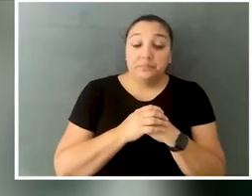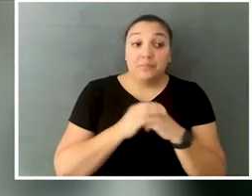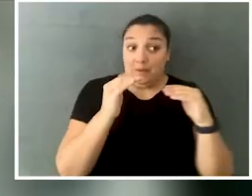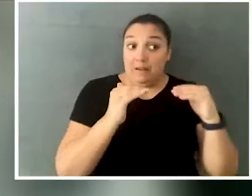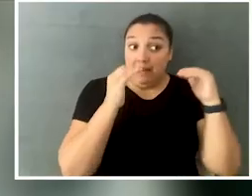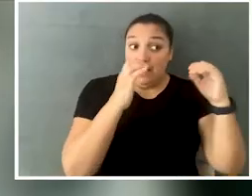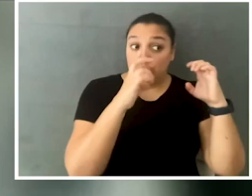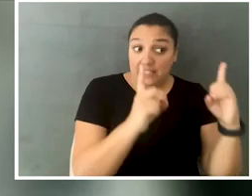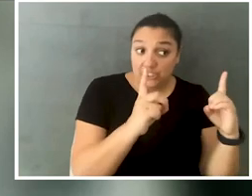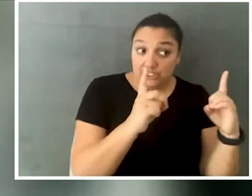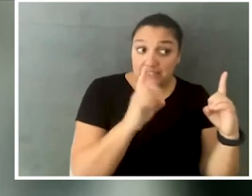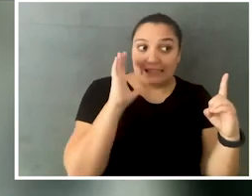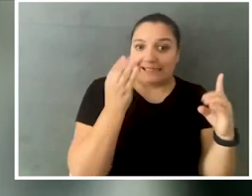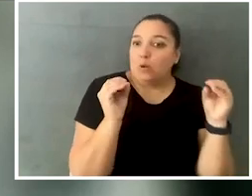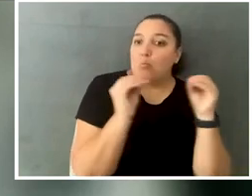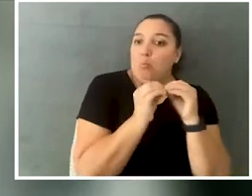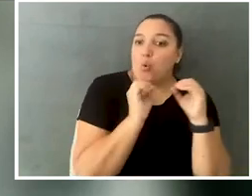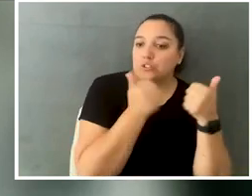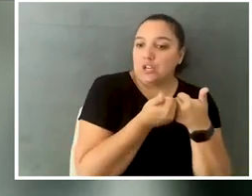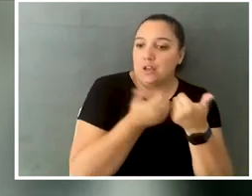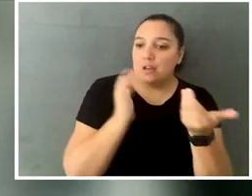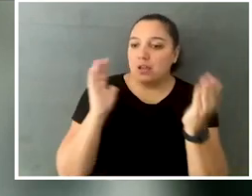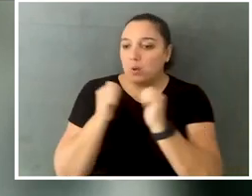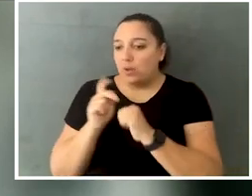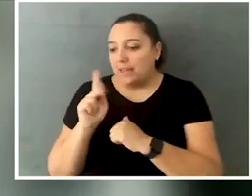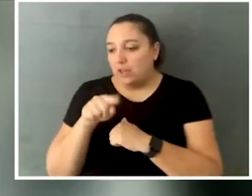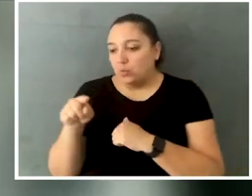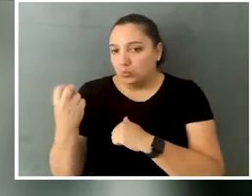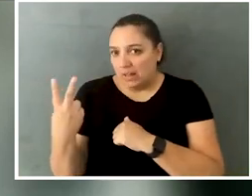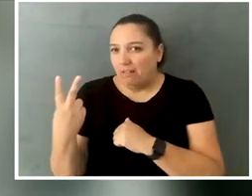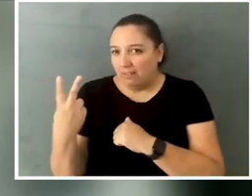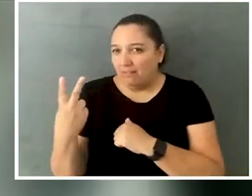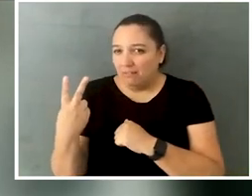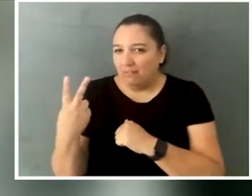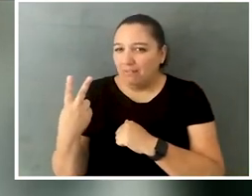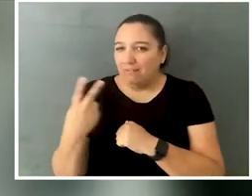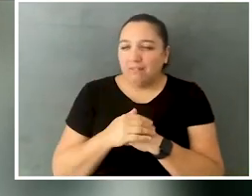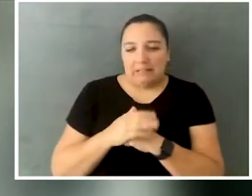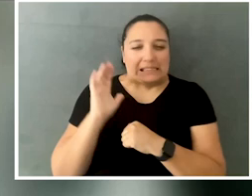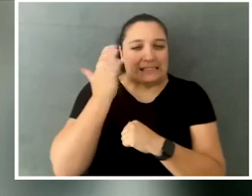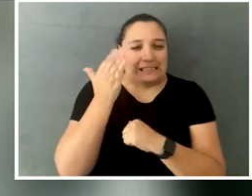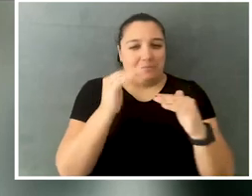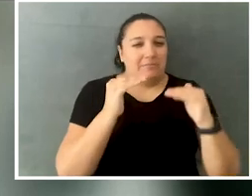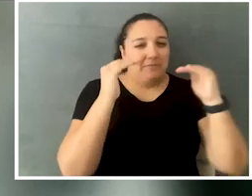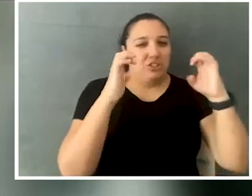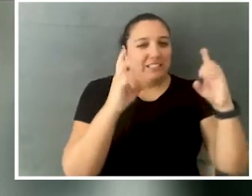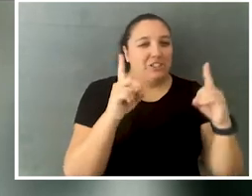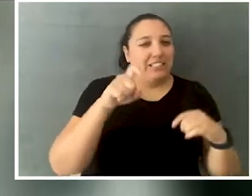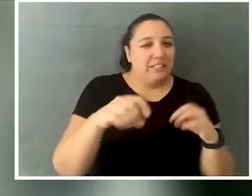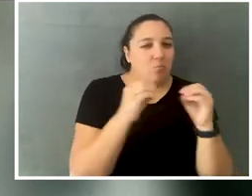than they do in K-12 education, which, yeah, there's a lot that needs to be improved in the higher education system,